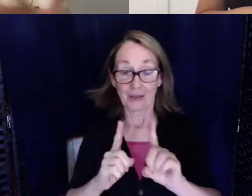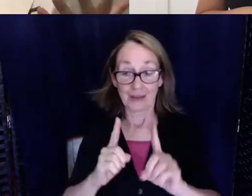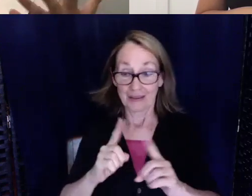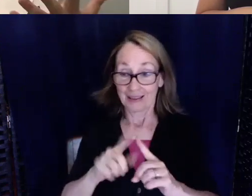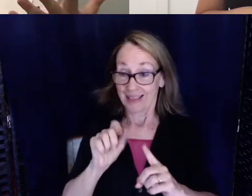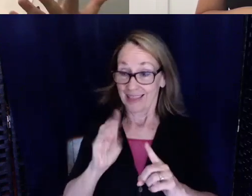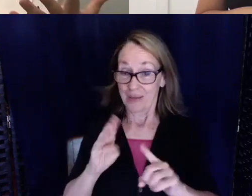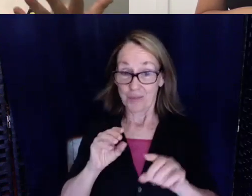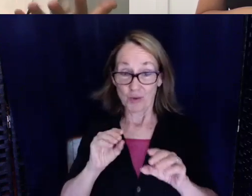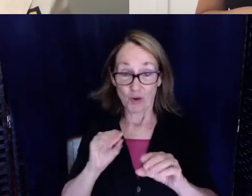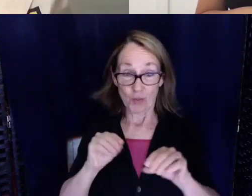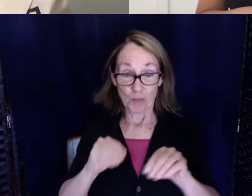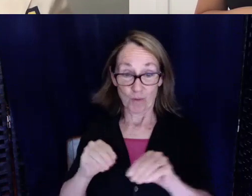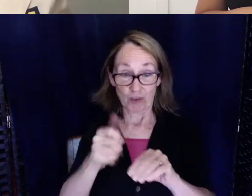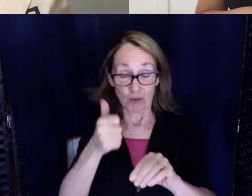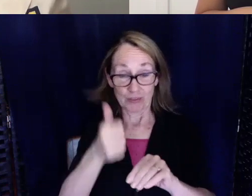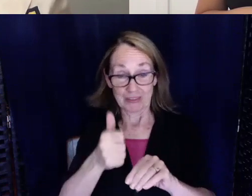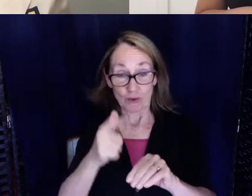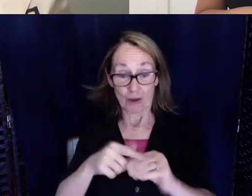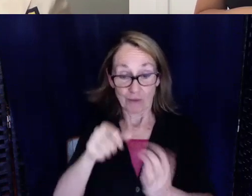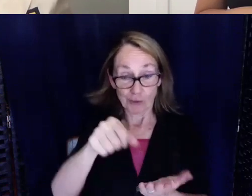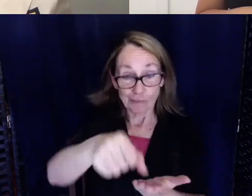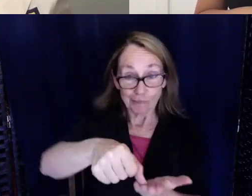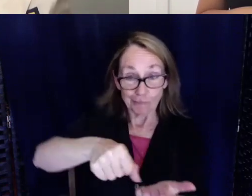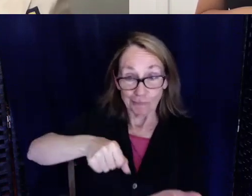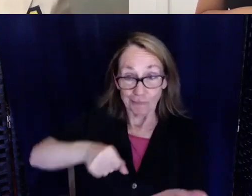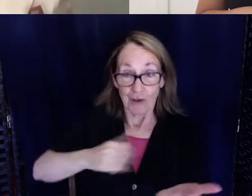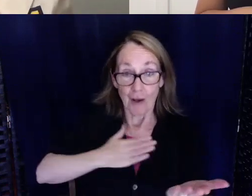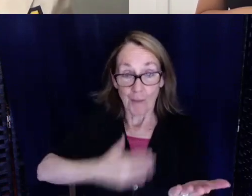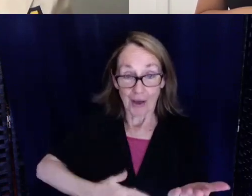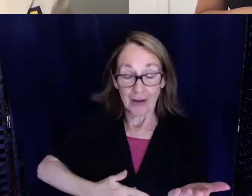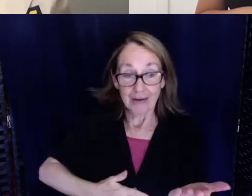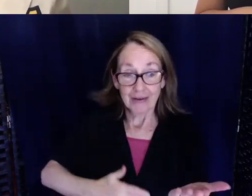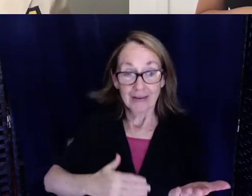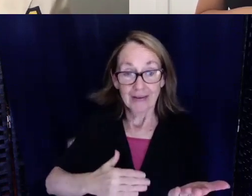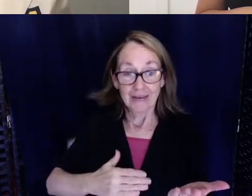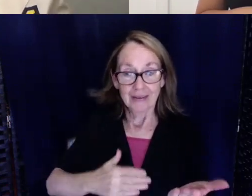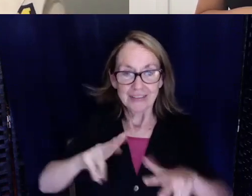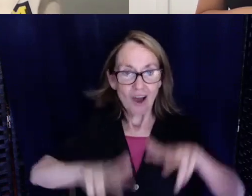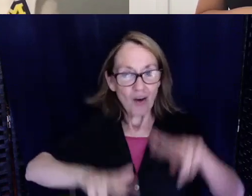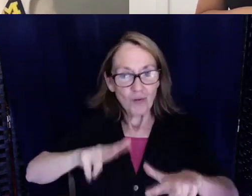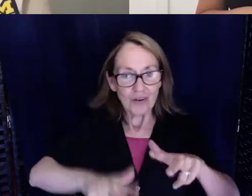yourself because you have a cut up a cadavre or whatever so it's kind of awkward to try to put that